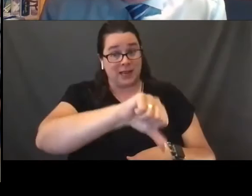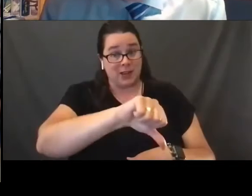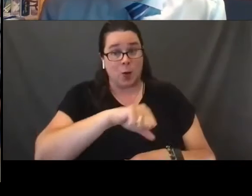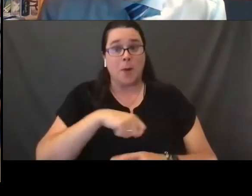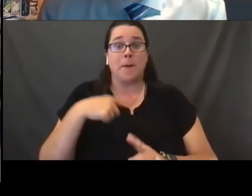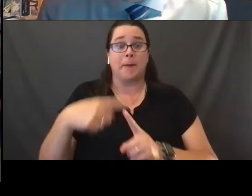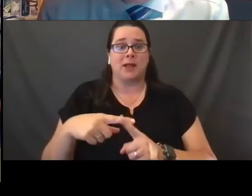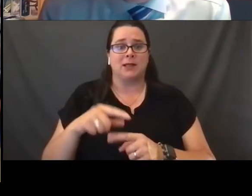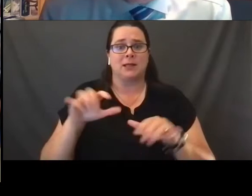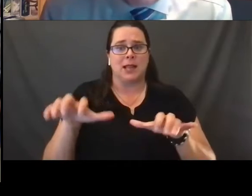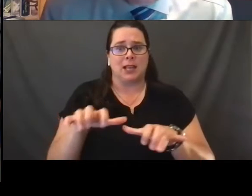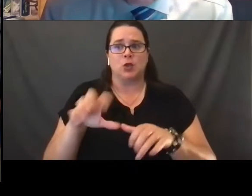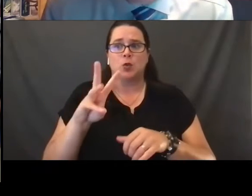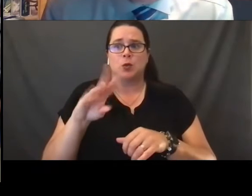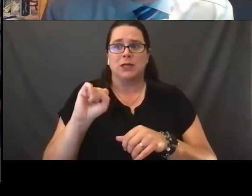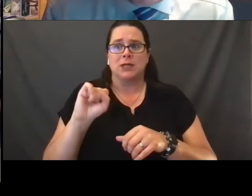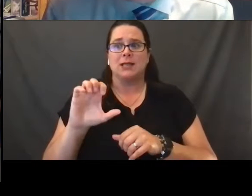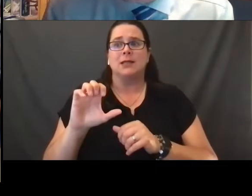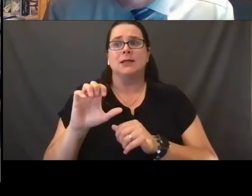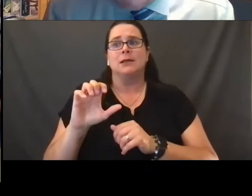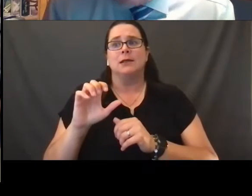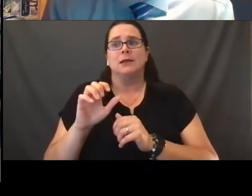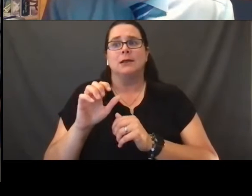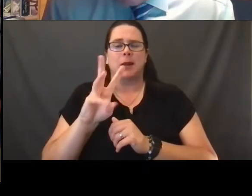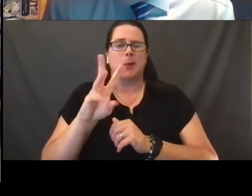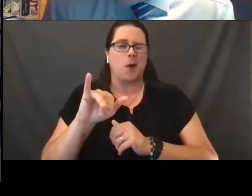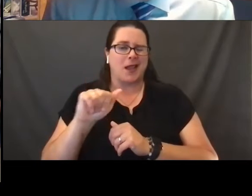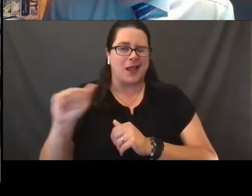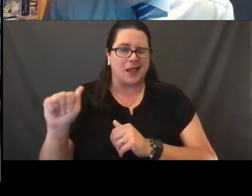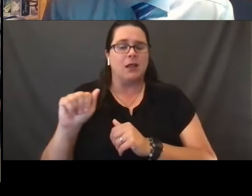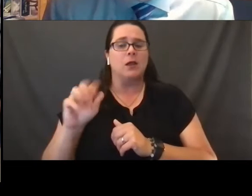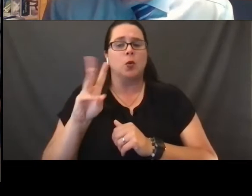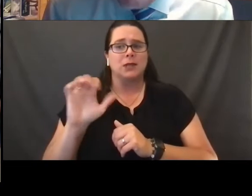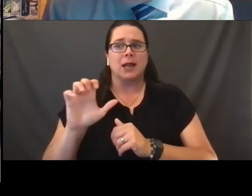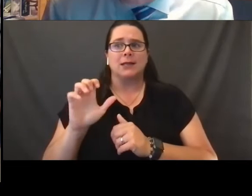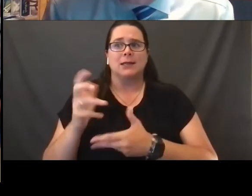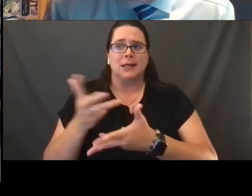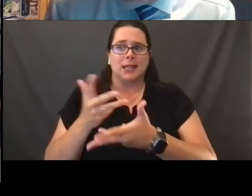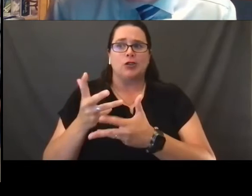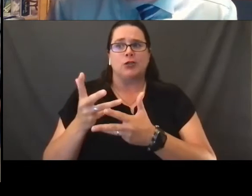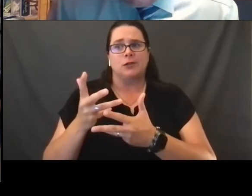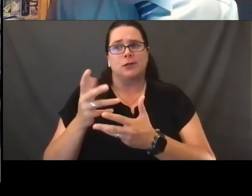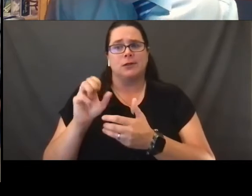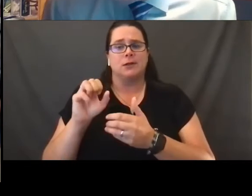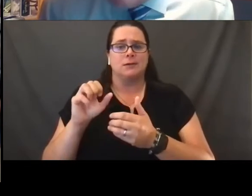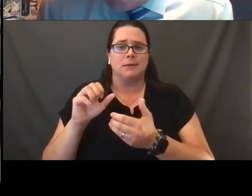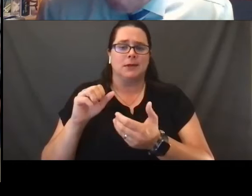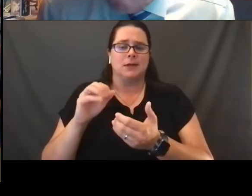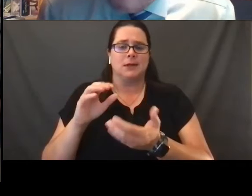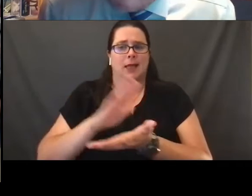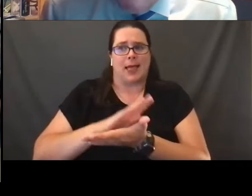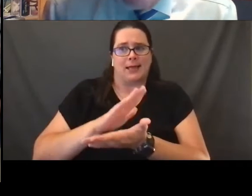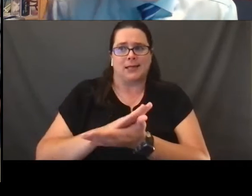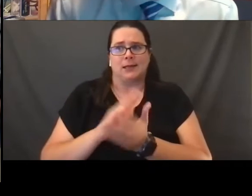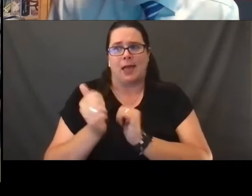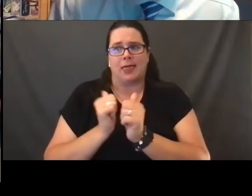of the Wisconsin Interscholastic Athletic Association to articulate this very forward looking, maybe not perfect,